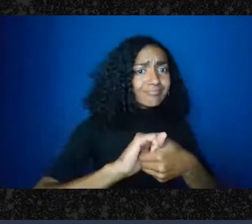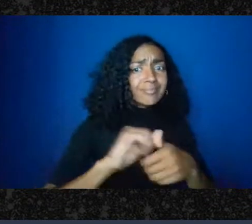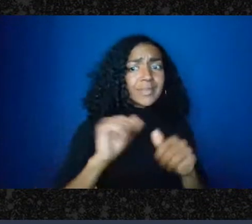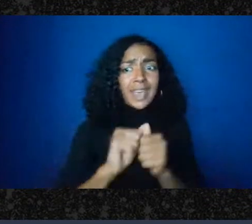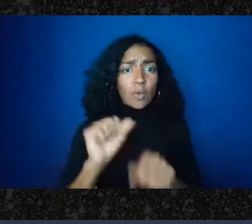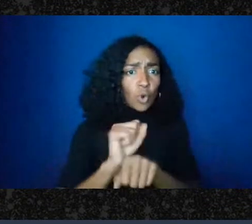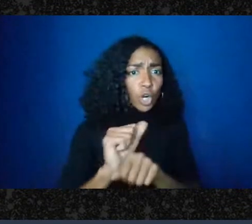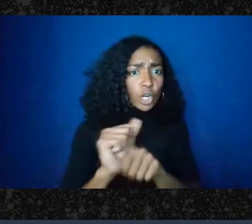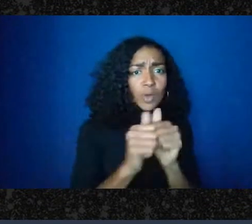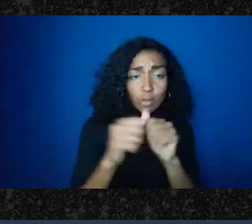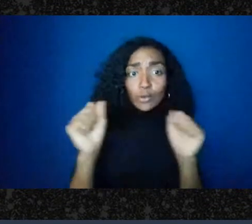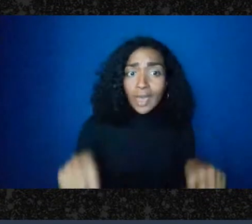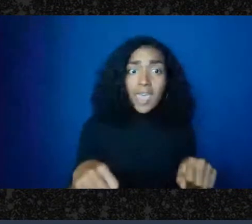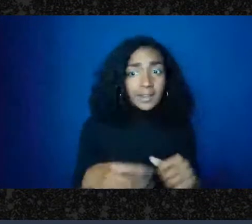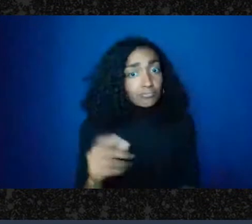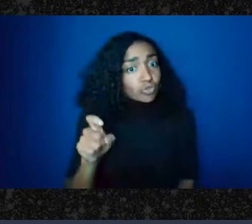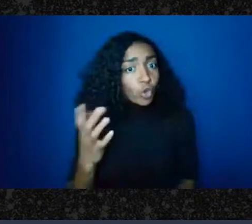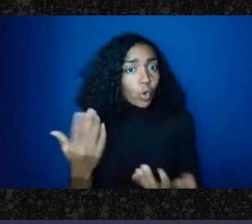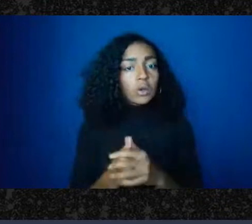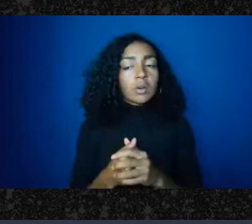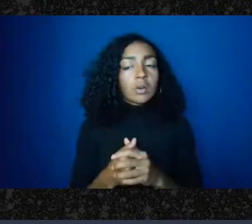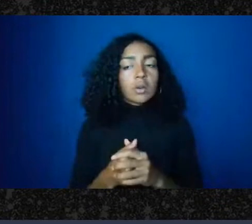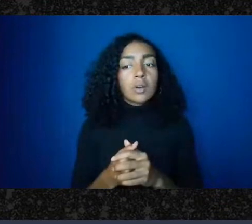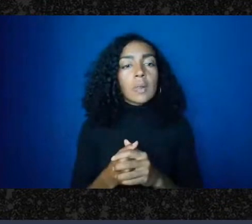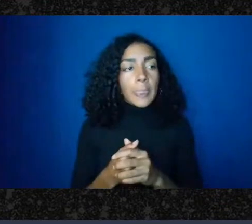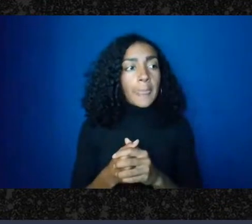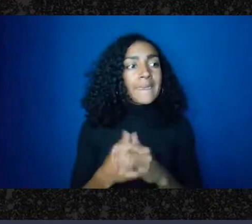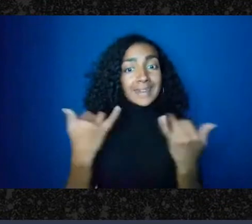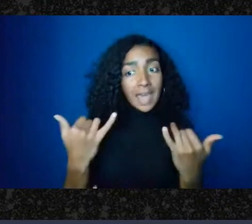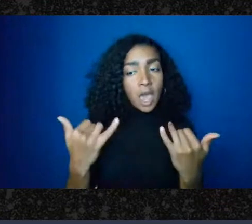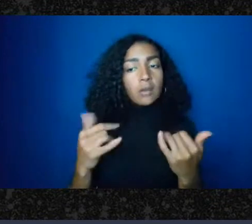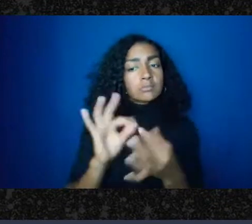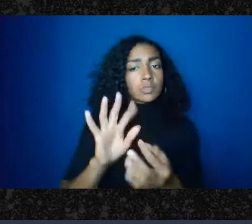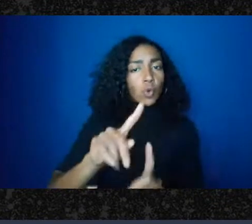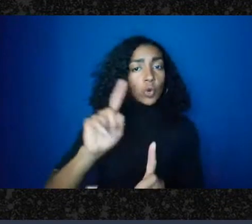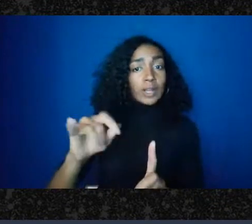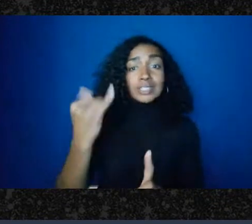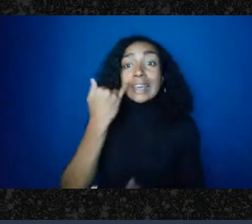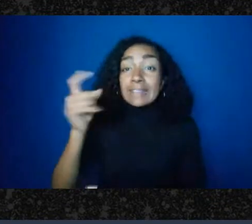As far as the question of whether you need a non-profit um if you're pushing for change